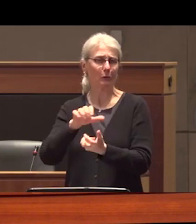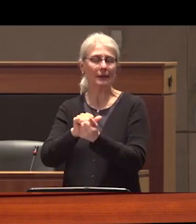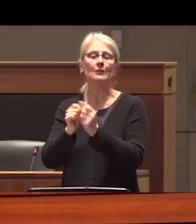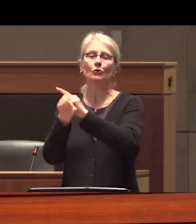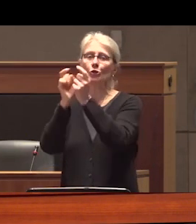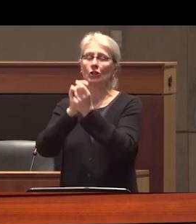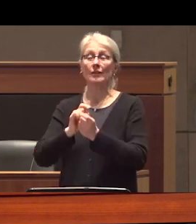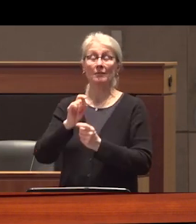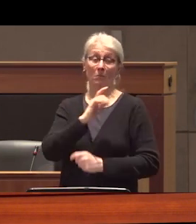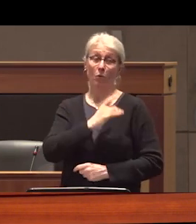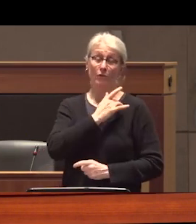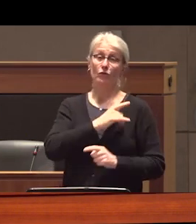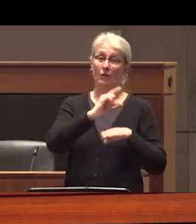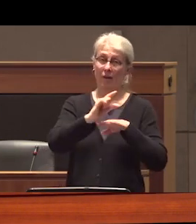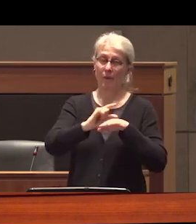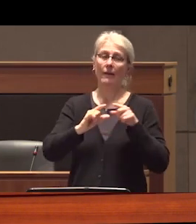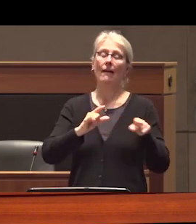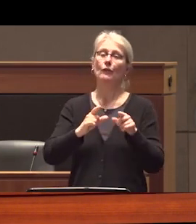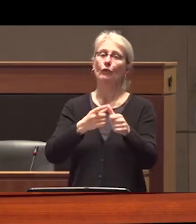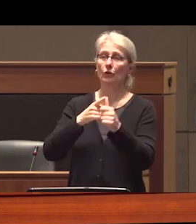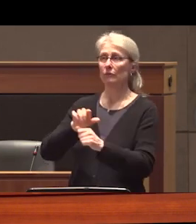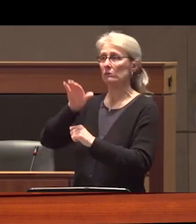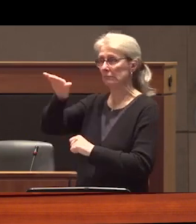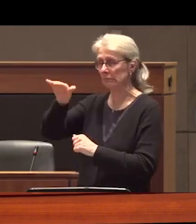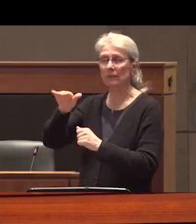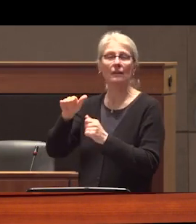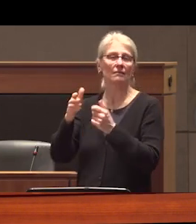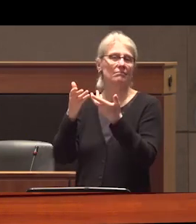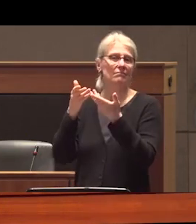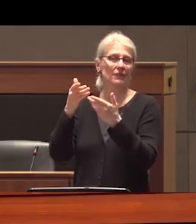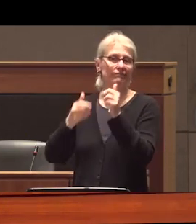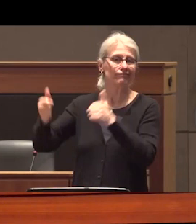provincial governments had the petition had to petition the general and counsel in order to fully